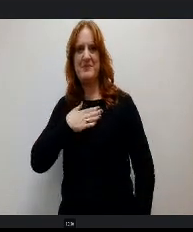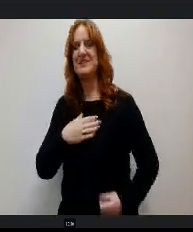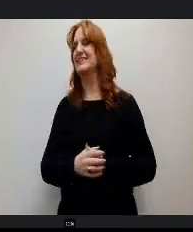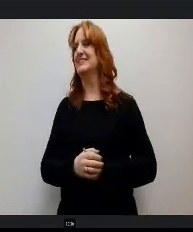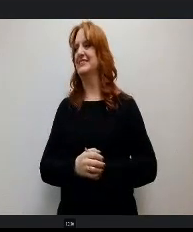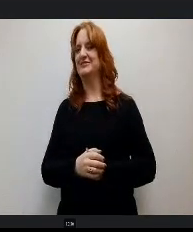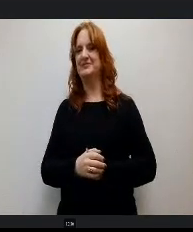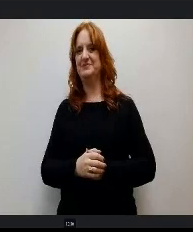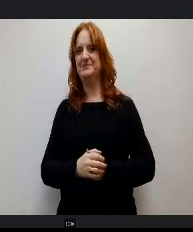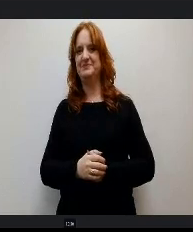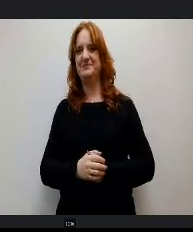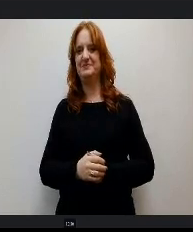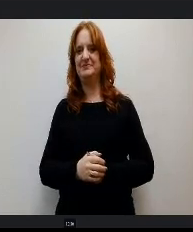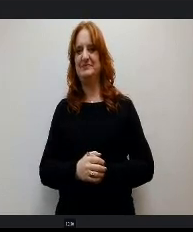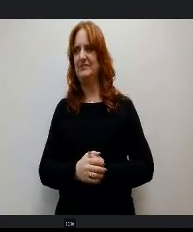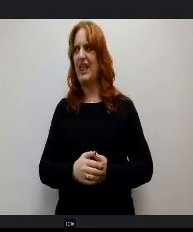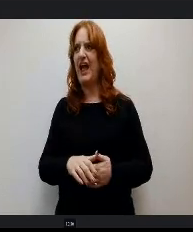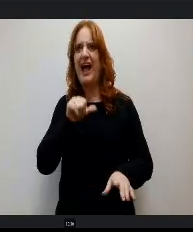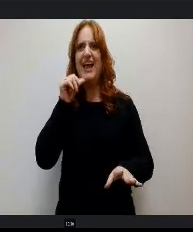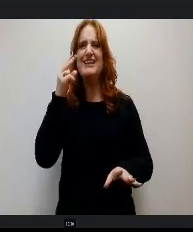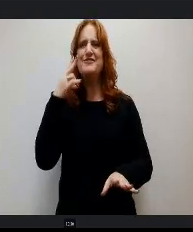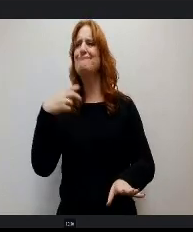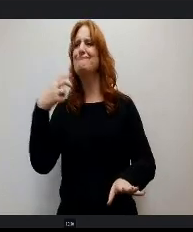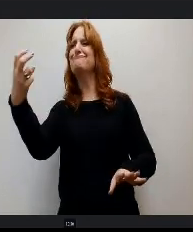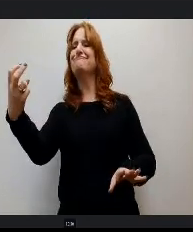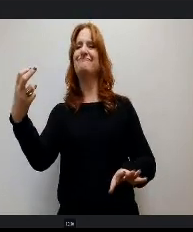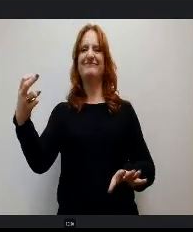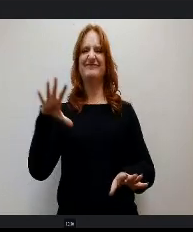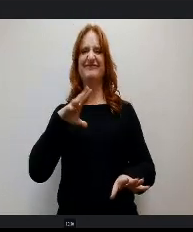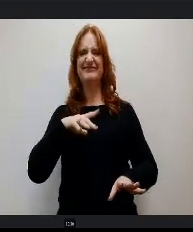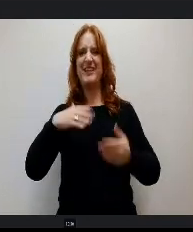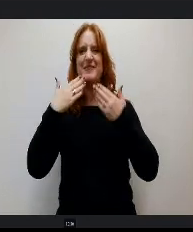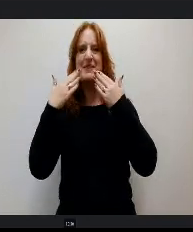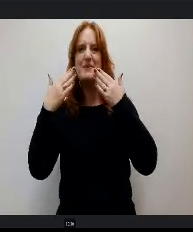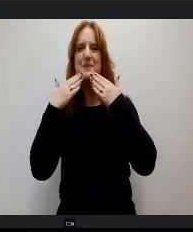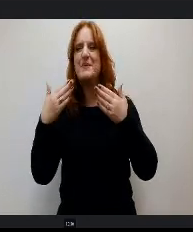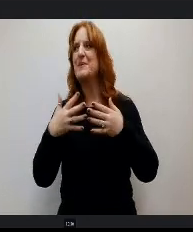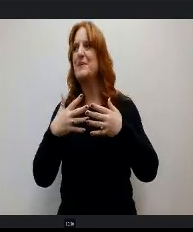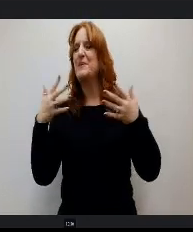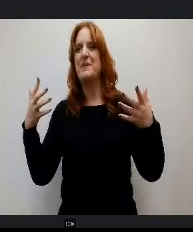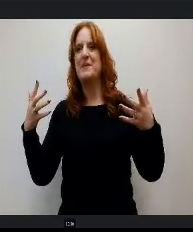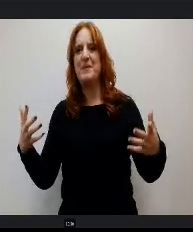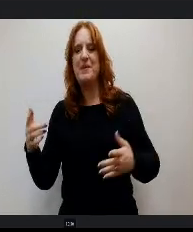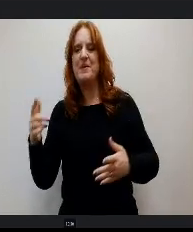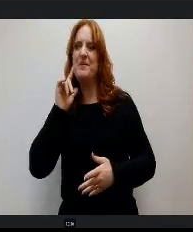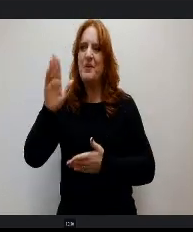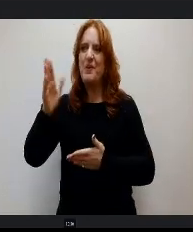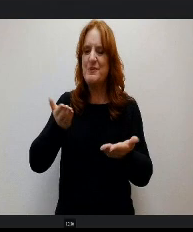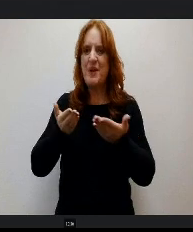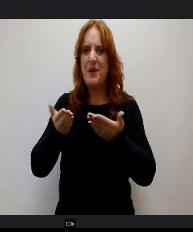I did not see you back there. Thank you so much for your service. It was so fun to get to